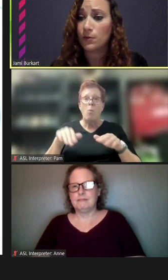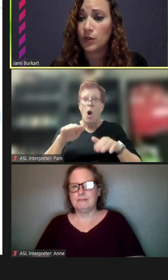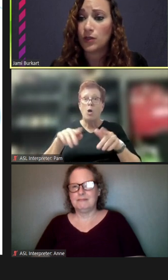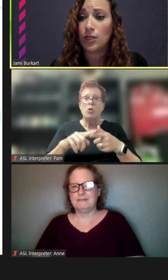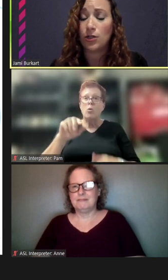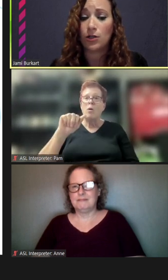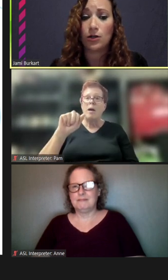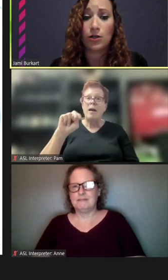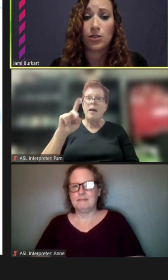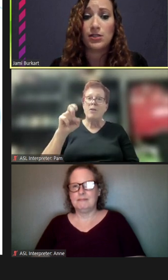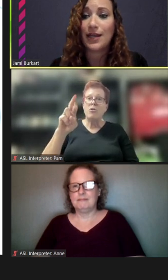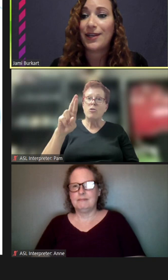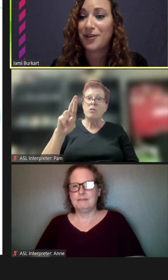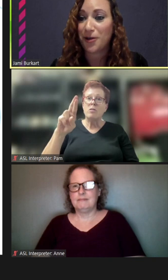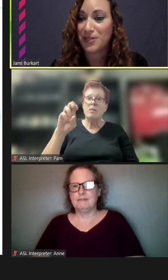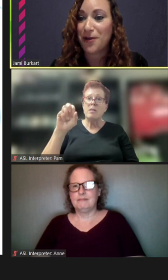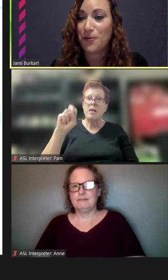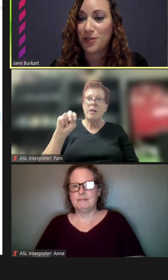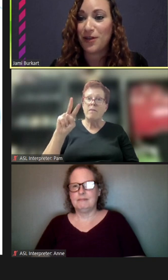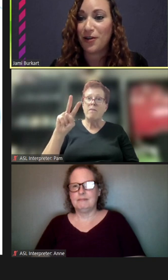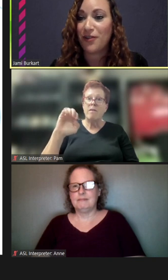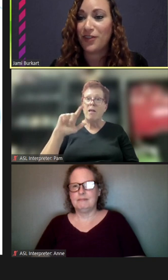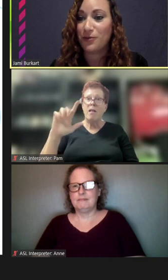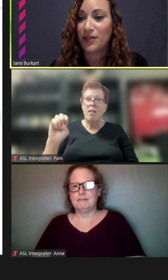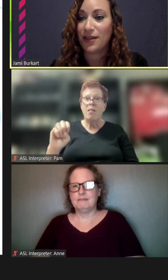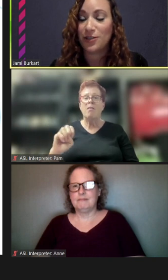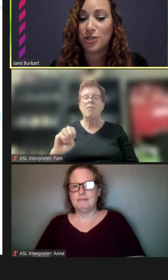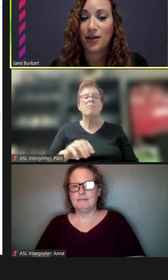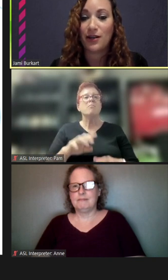community, or you're staying in Uptown when you get off that Red Line train --